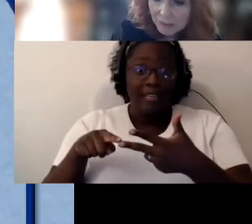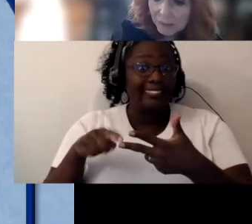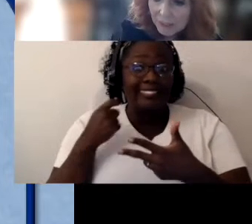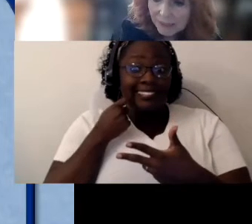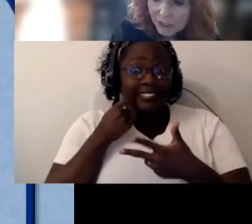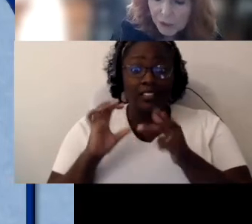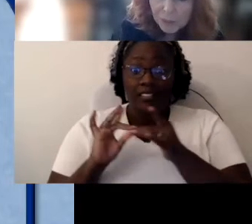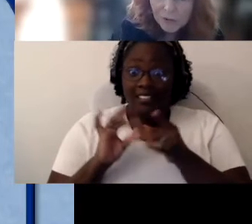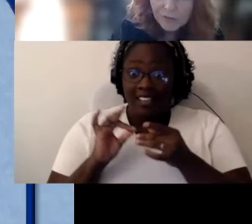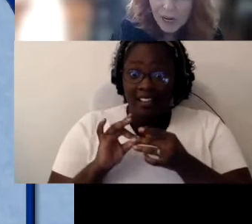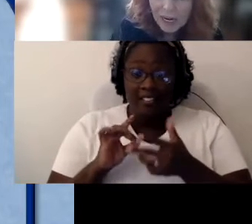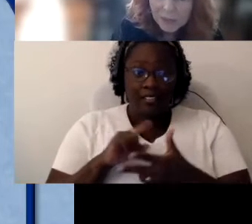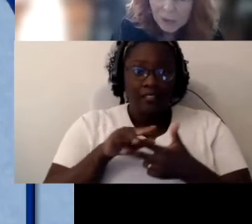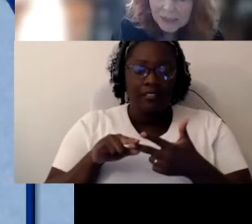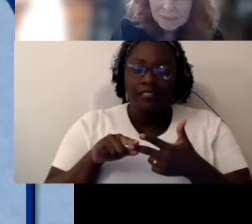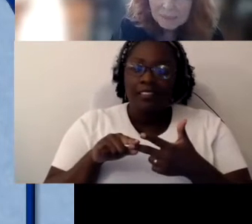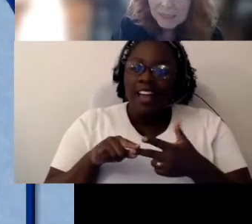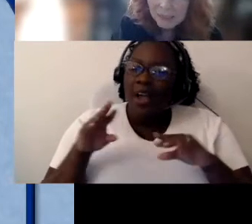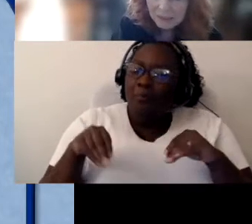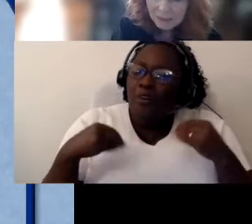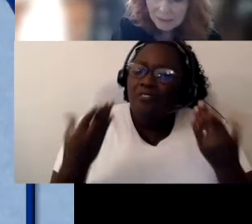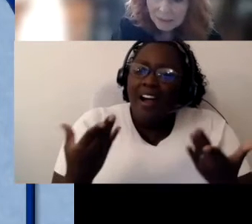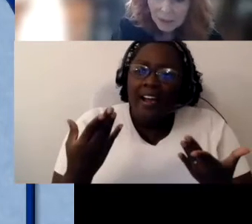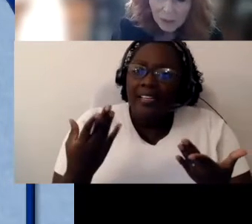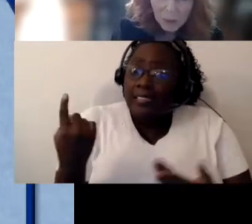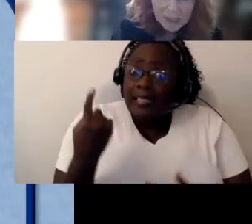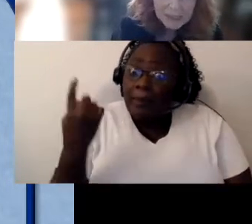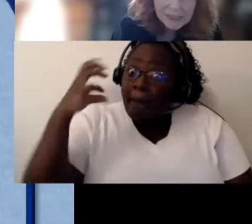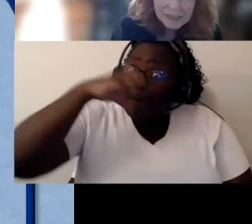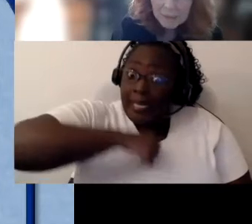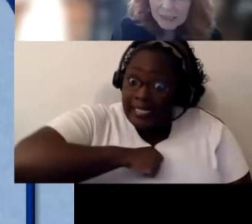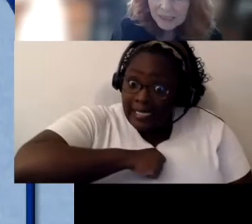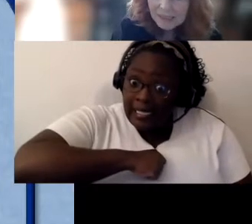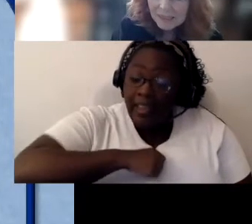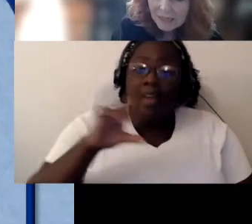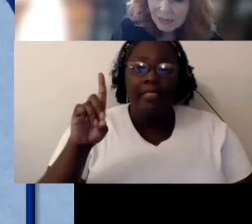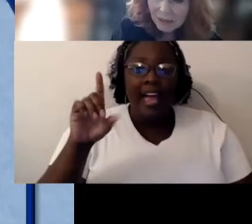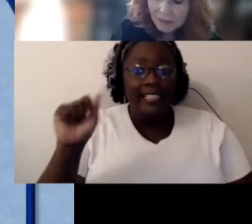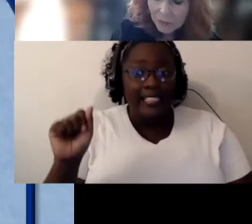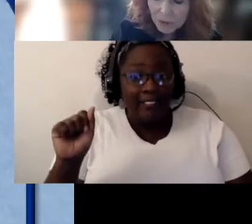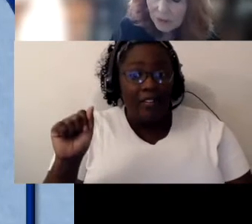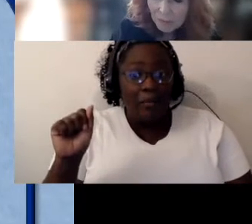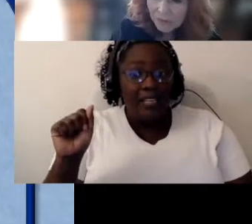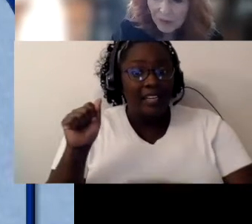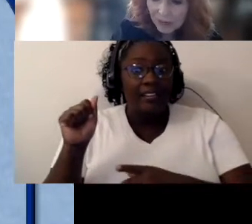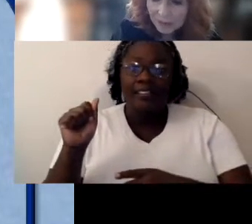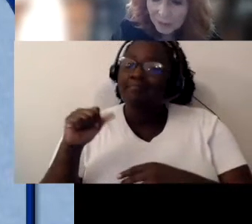about it's to provide what's missing what the disability itself will not provide what